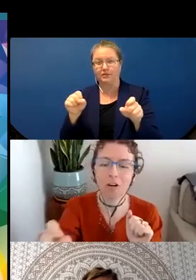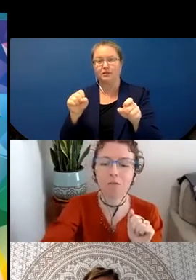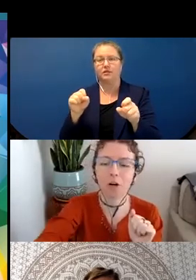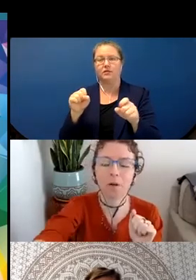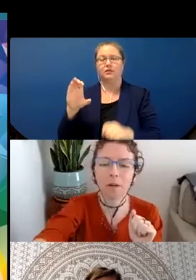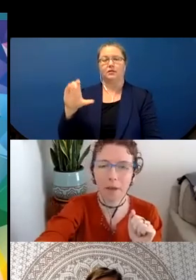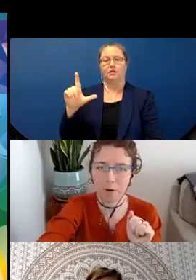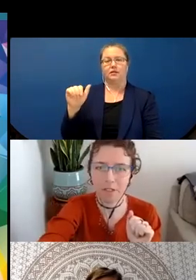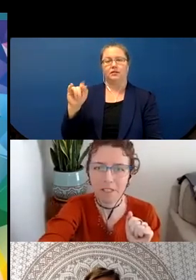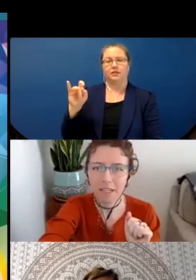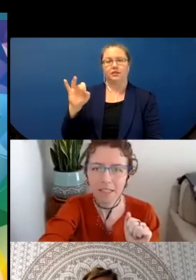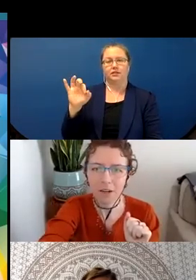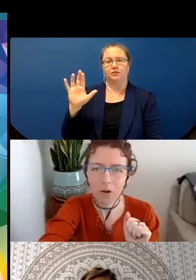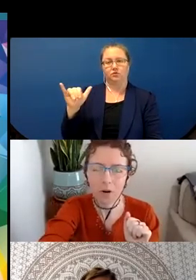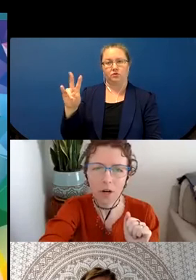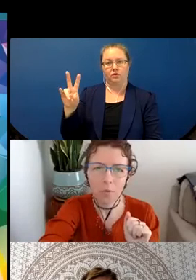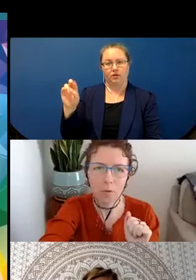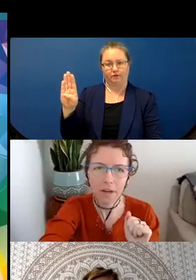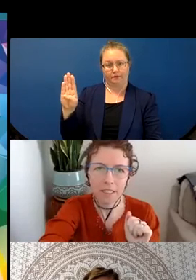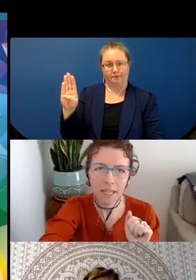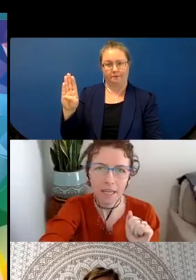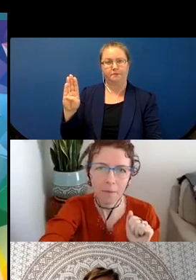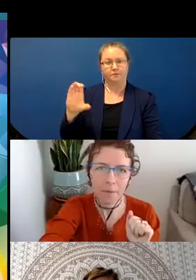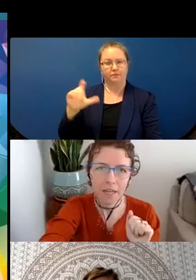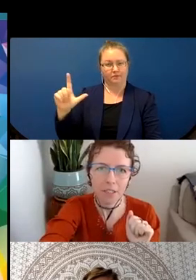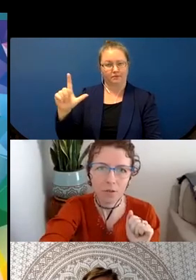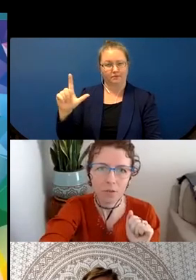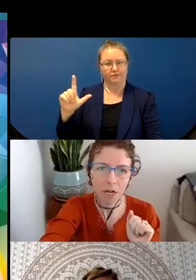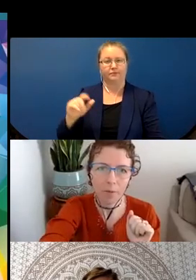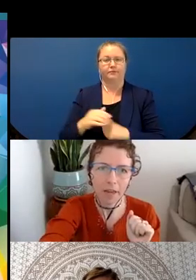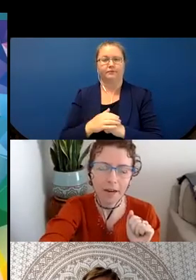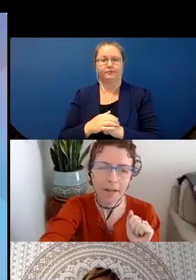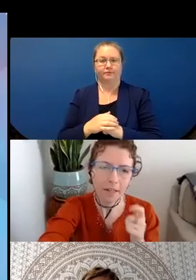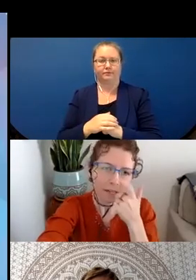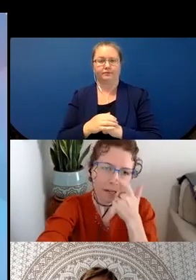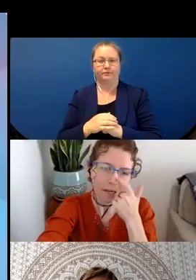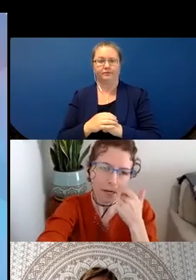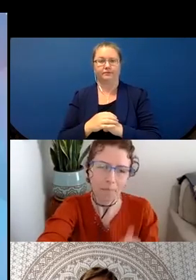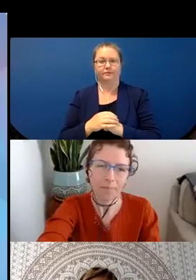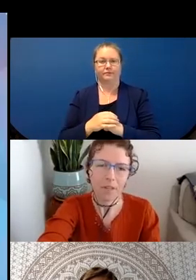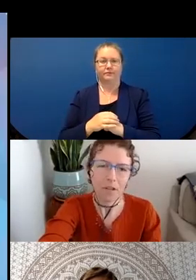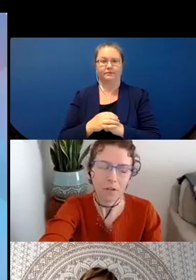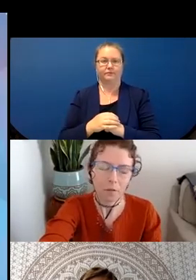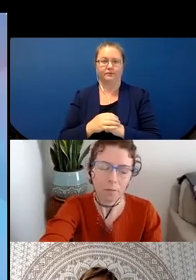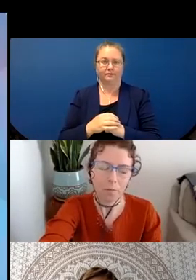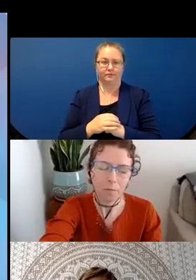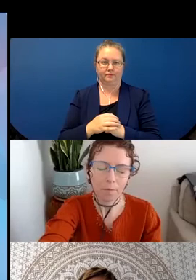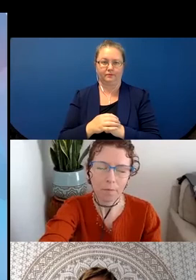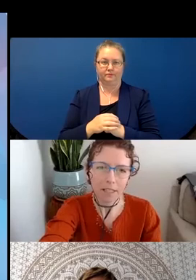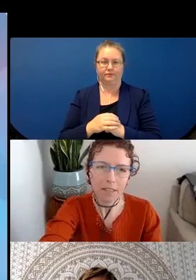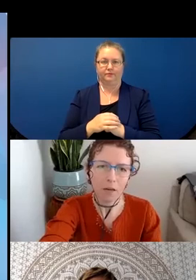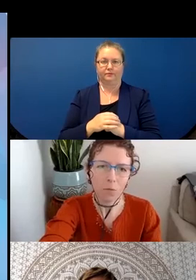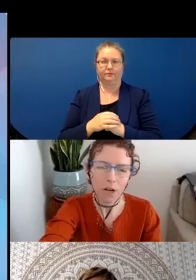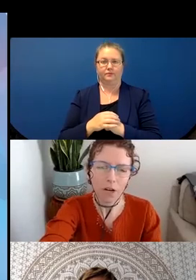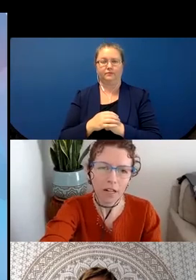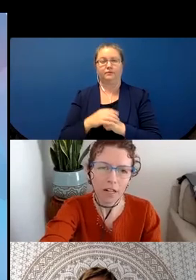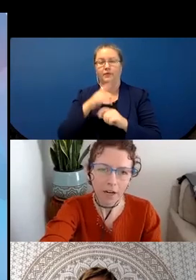verb papers, so we wanted to take a minute to talk about that. Basically, what are classifier